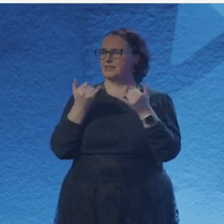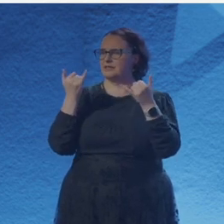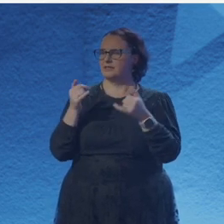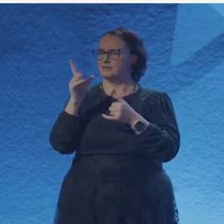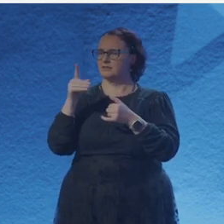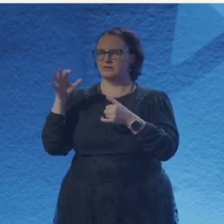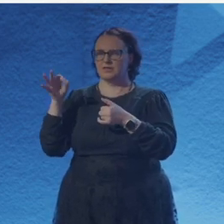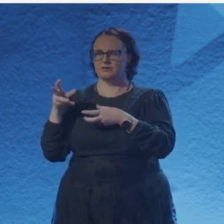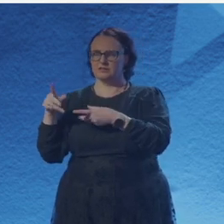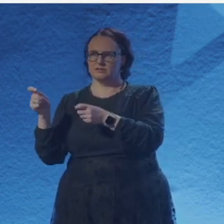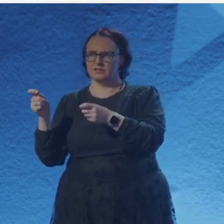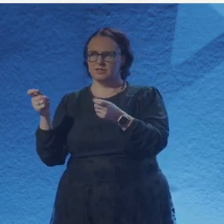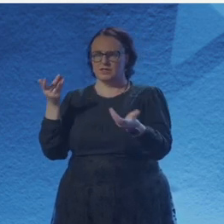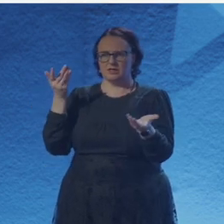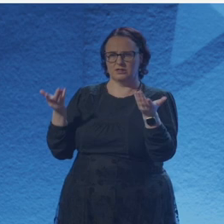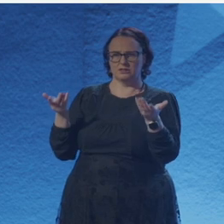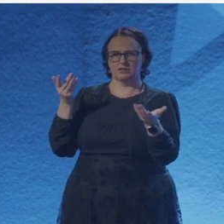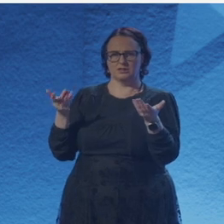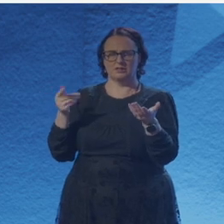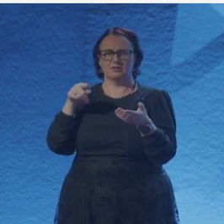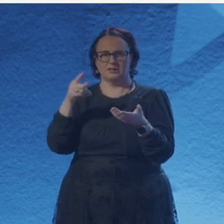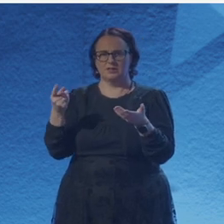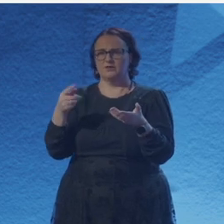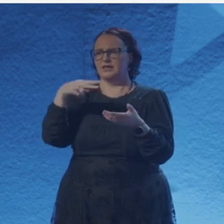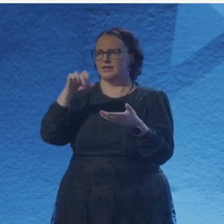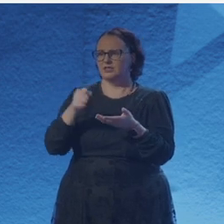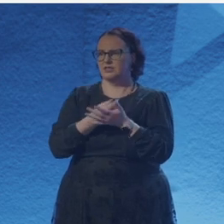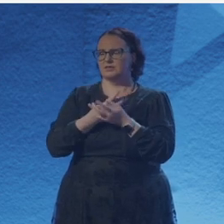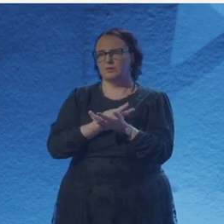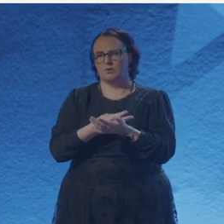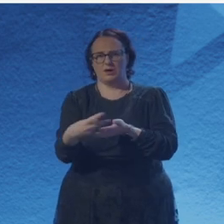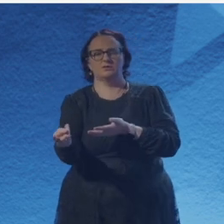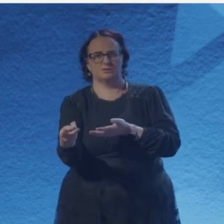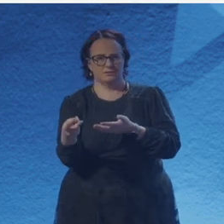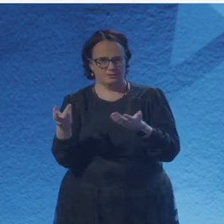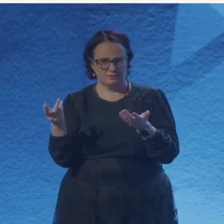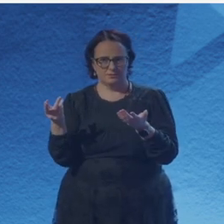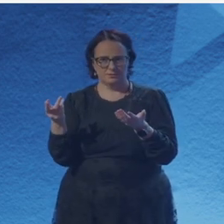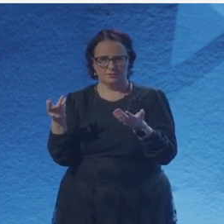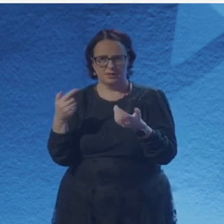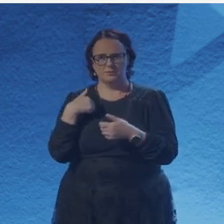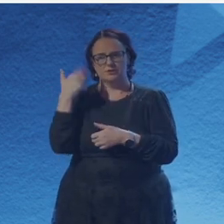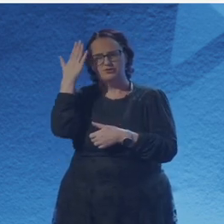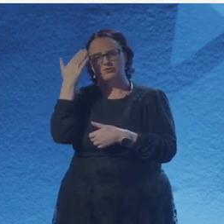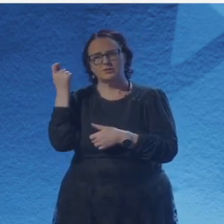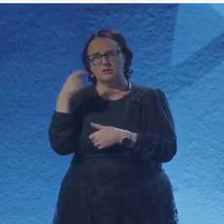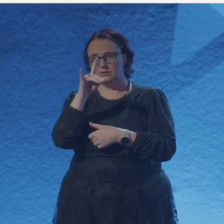Of all the words left unsaid of the could have beens, the should have beens and the lives we've lived Instead.